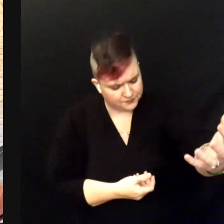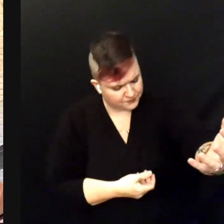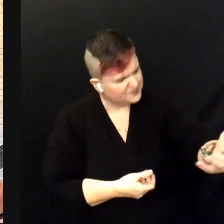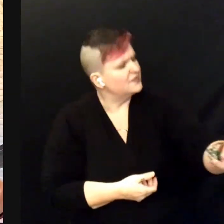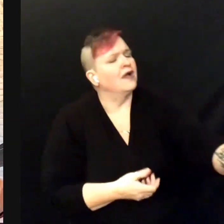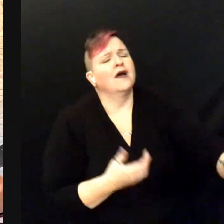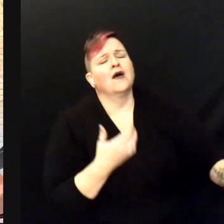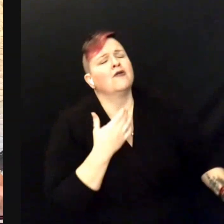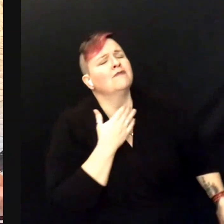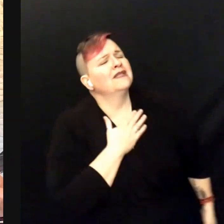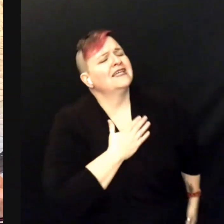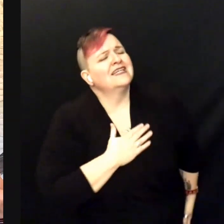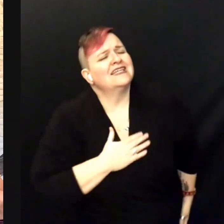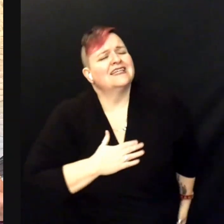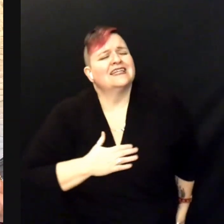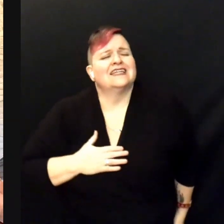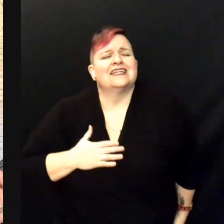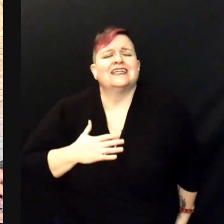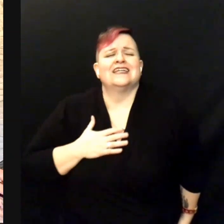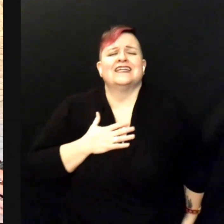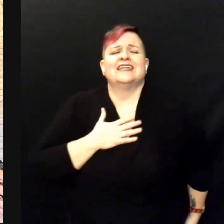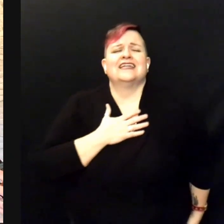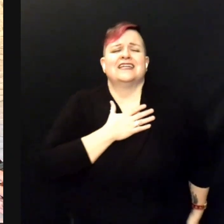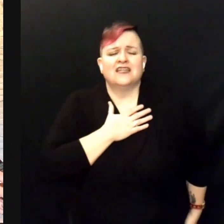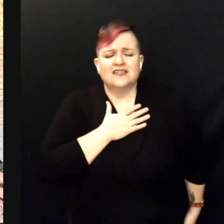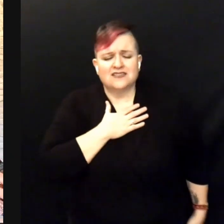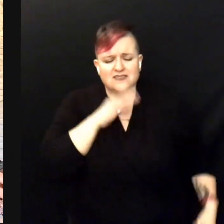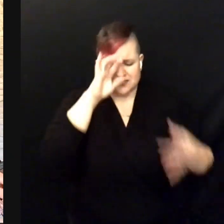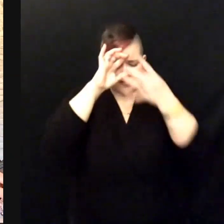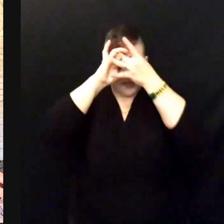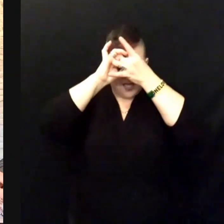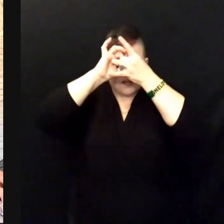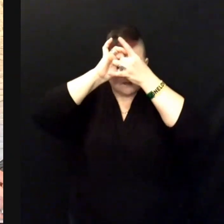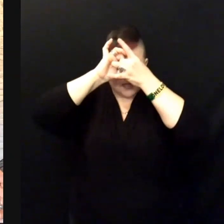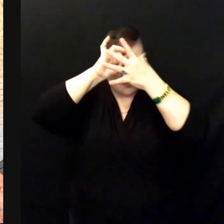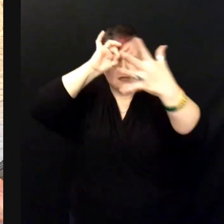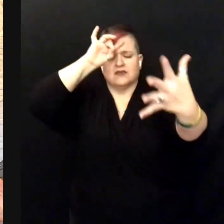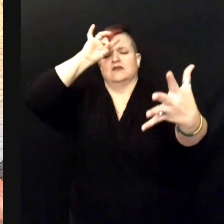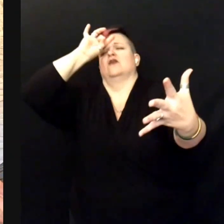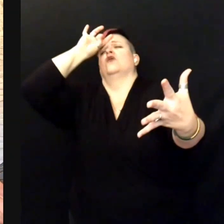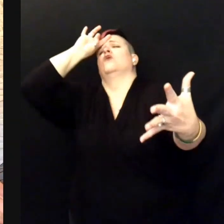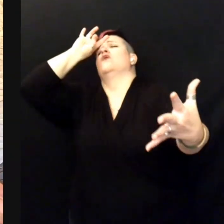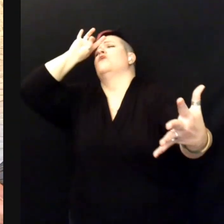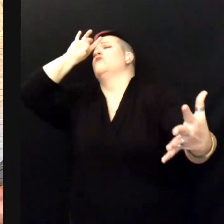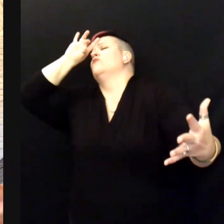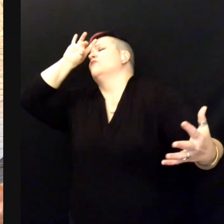Oh please, let me go